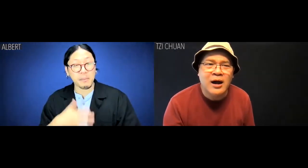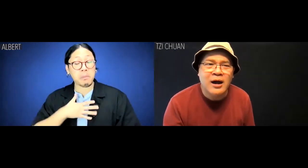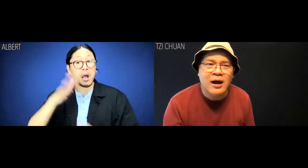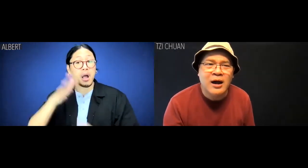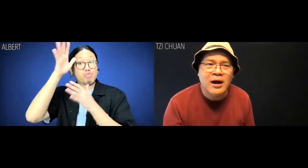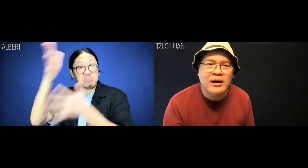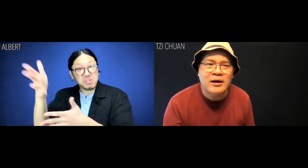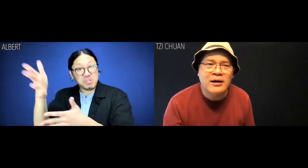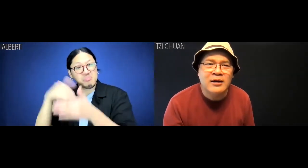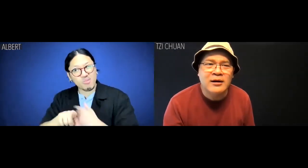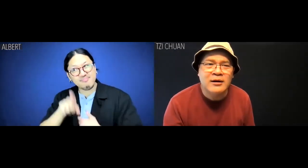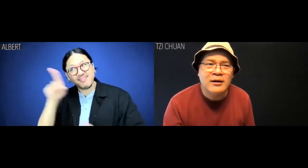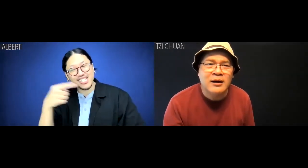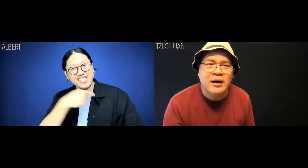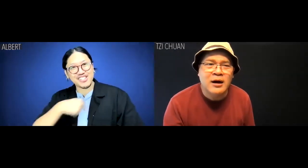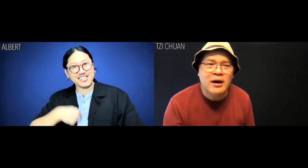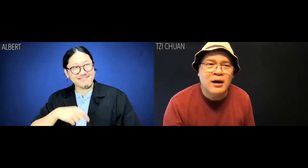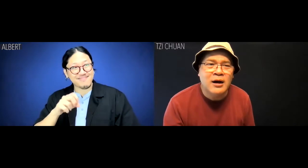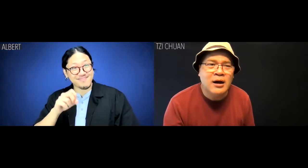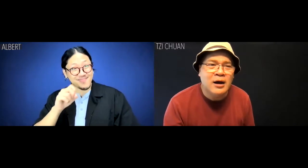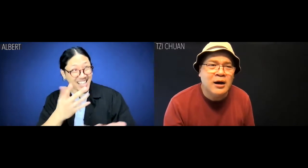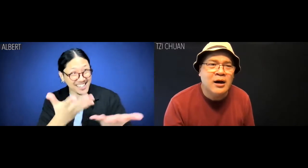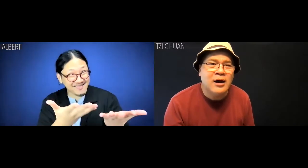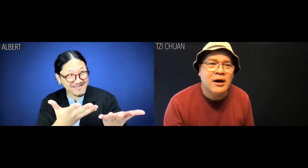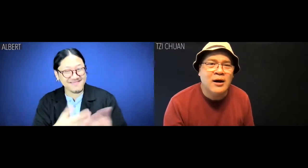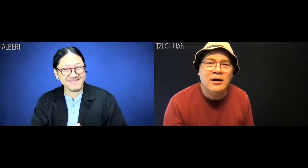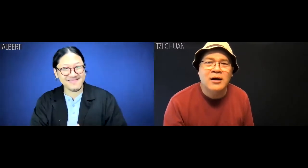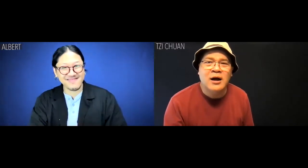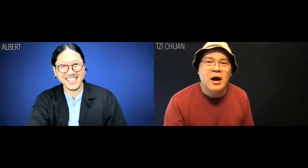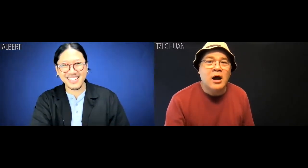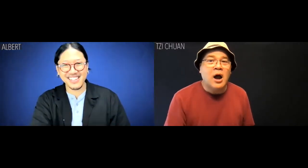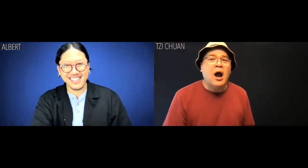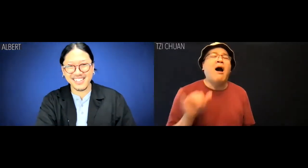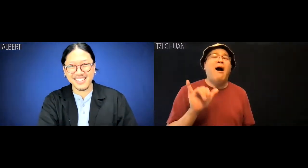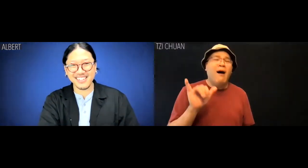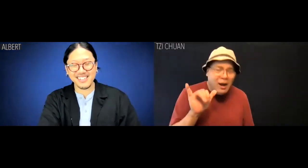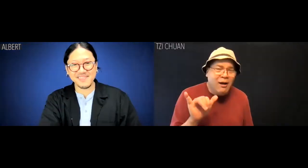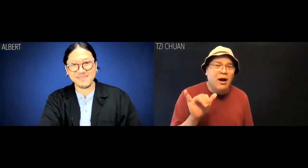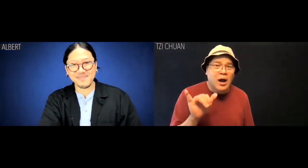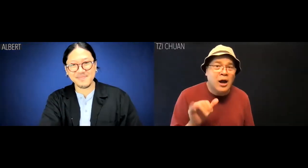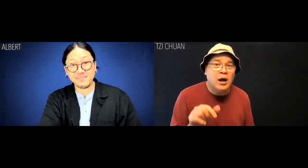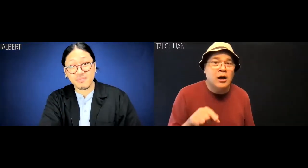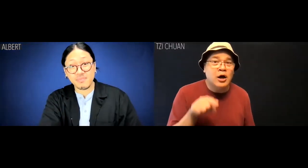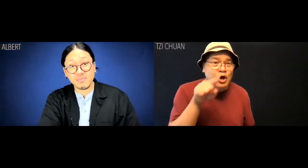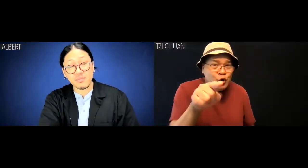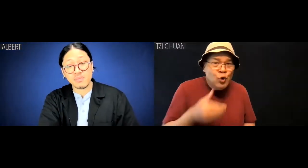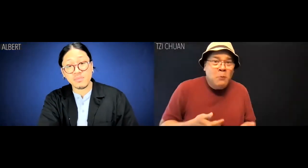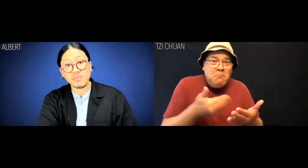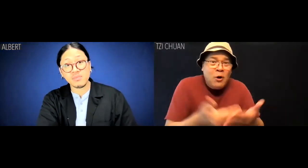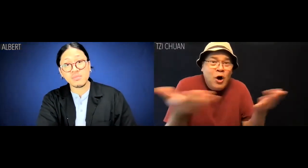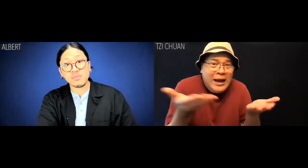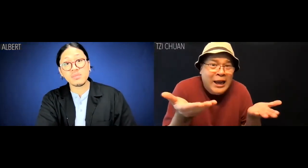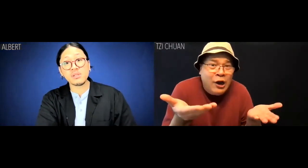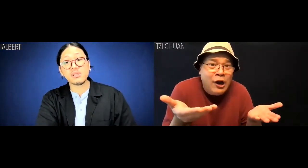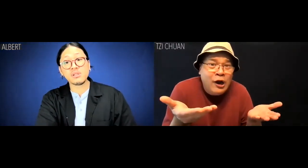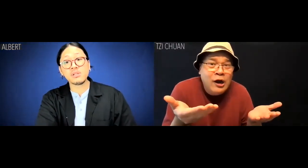and my grandparents were born in China. Ok? Tzi Chuan: Ah, you were born here?